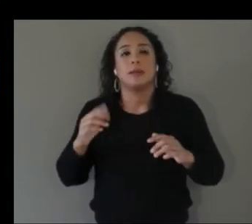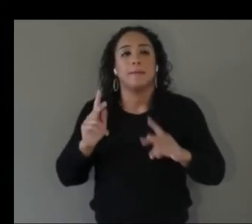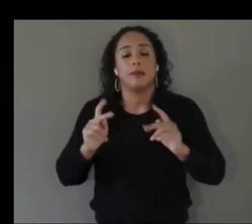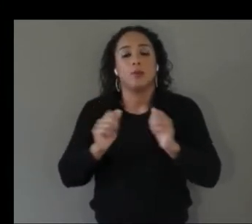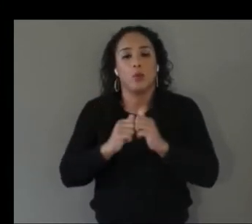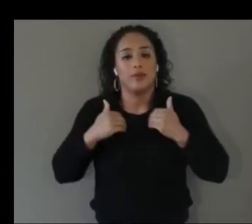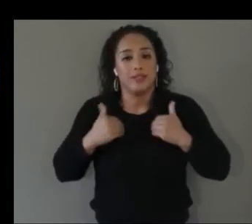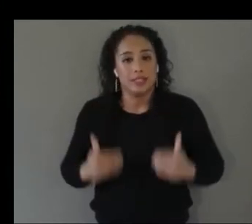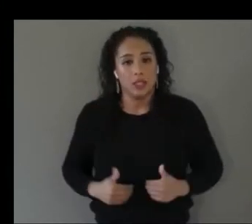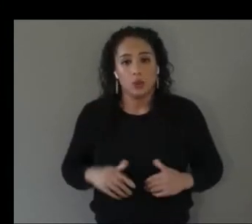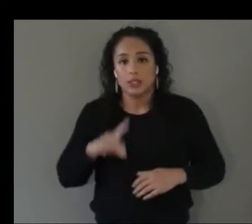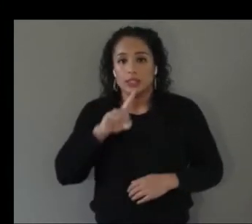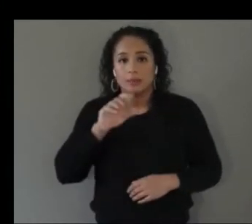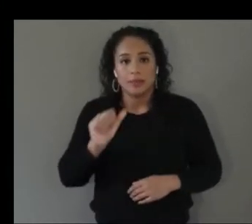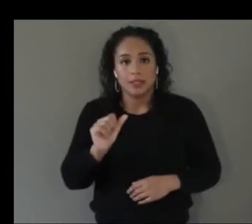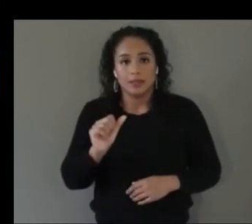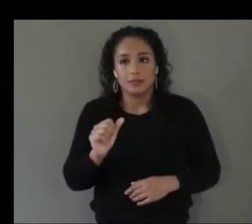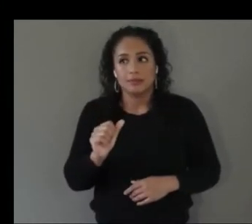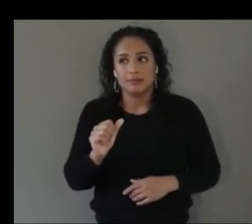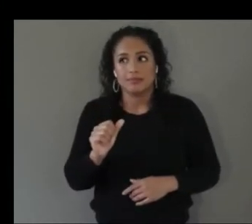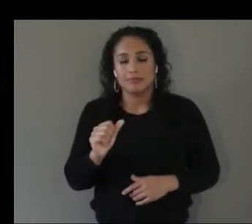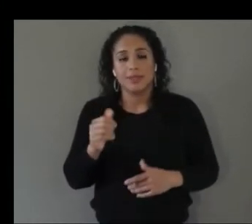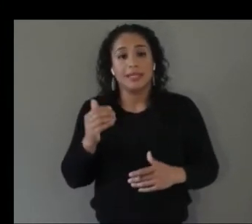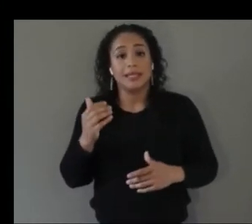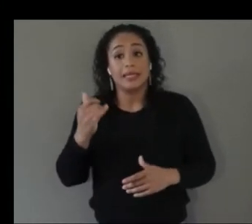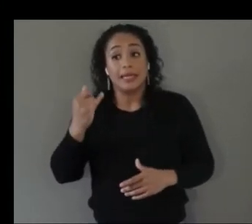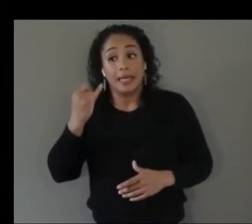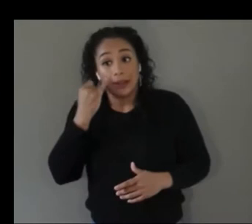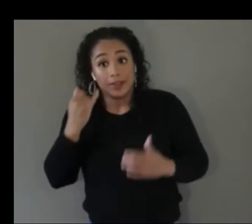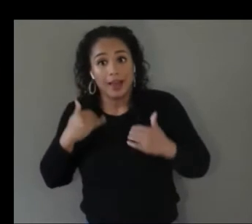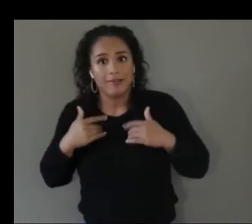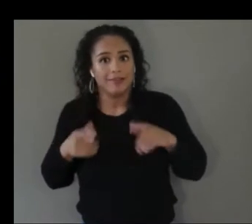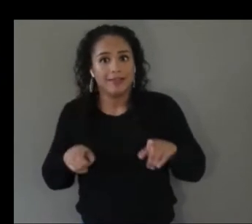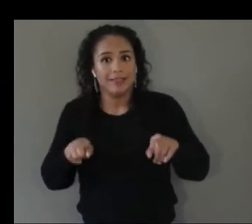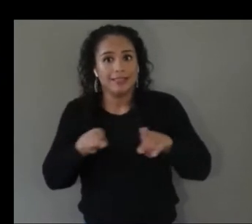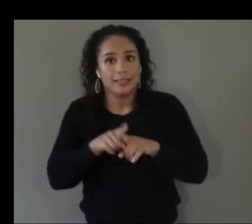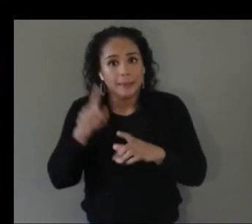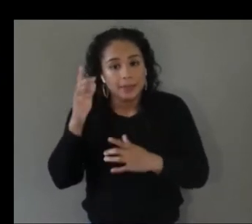somebody may have the same condition for example people have a wide range of different abilities